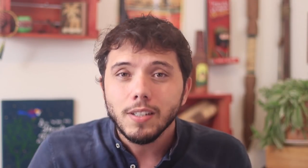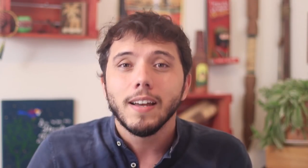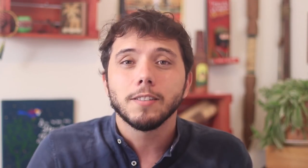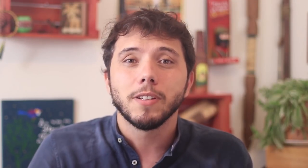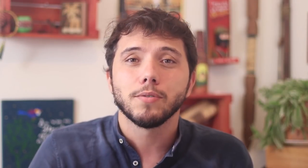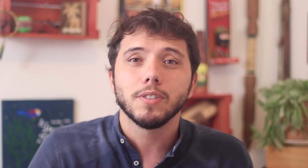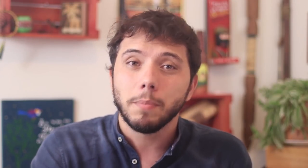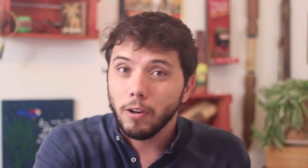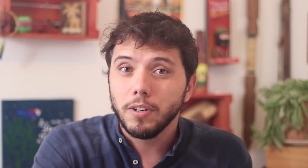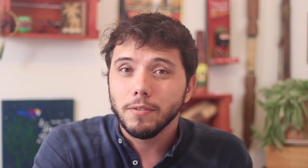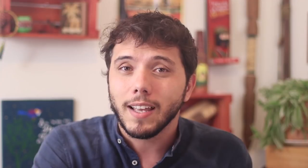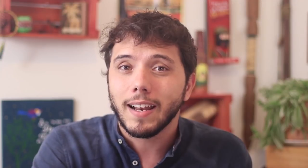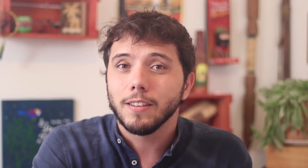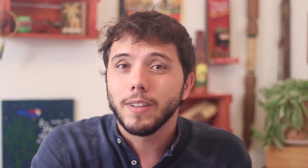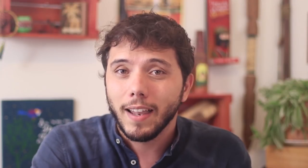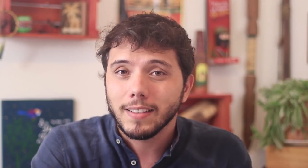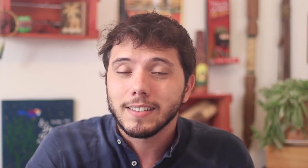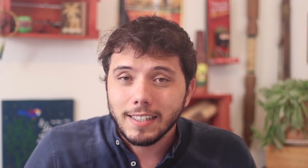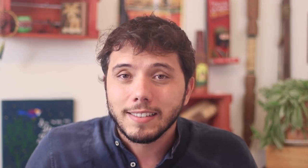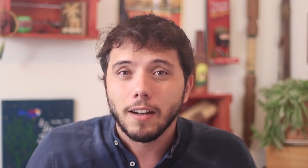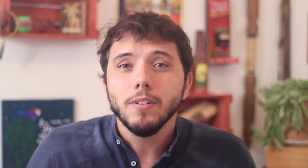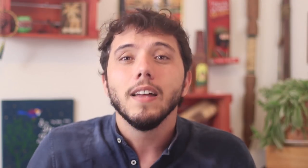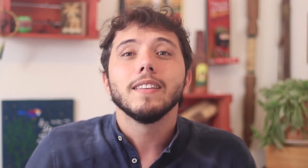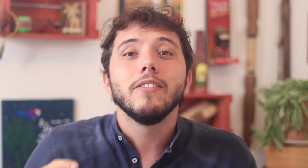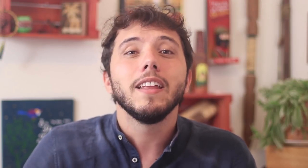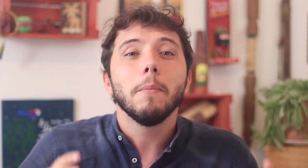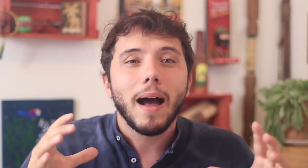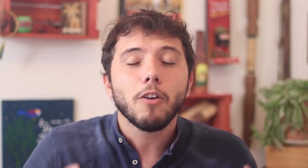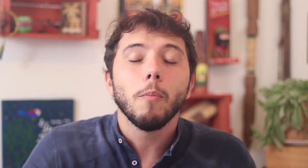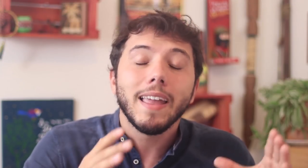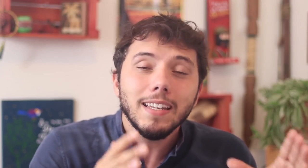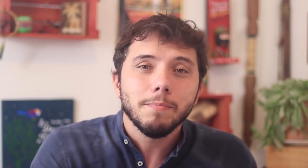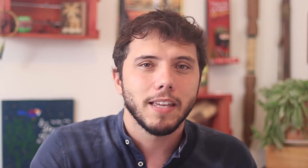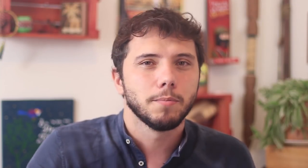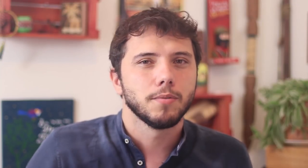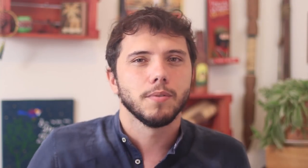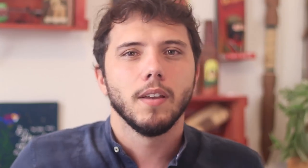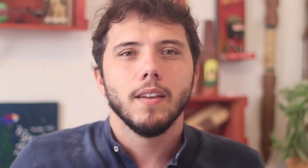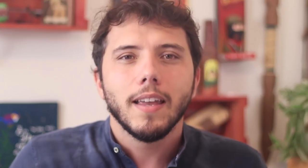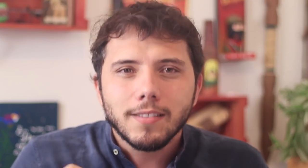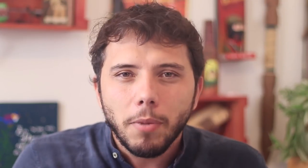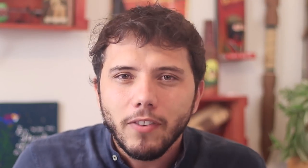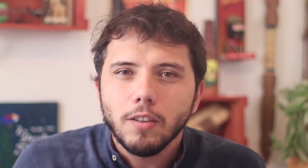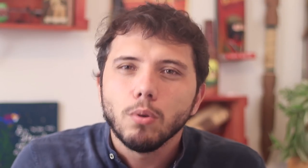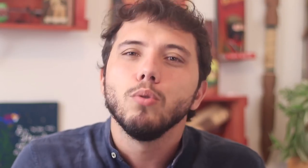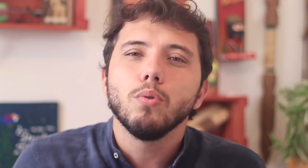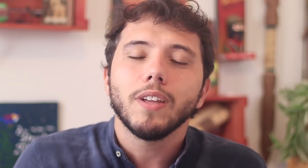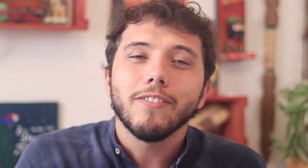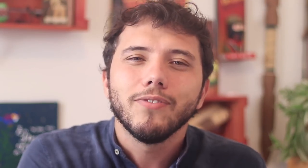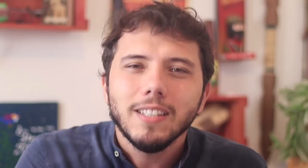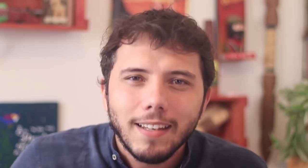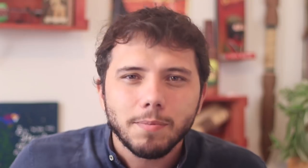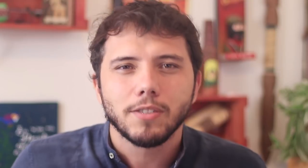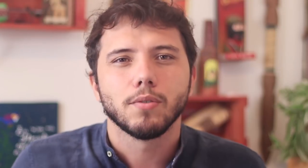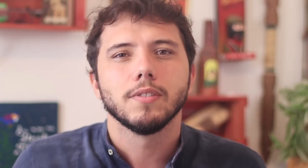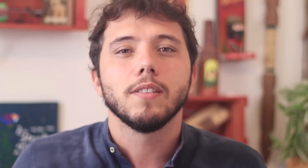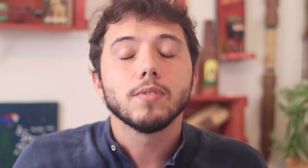the people, that according to their book, should be loved as they love themselves The are choosing profit over people's lives